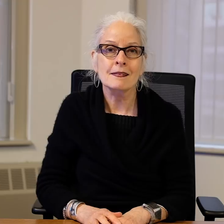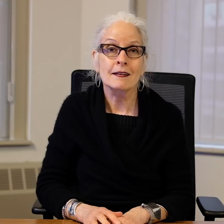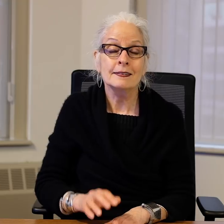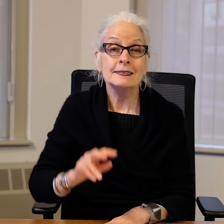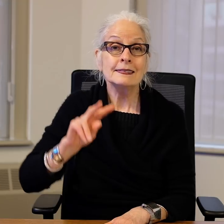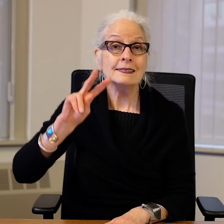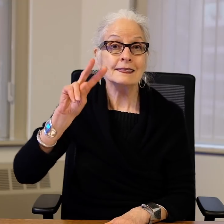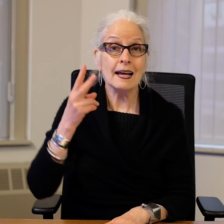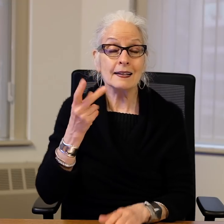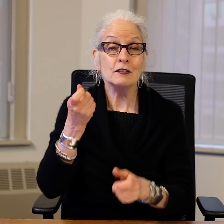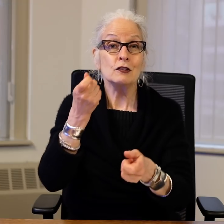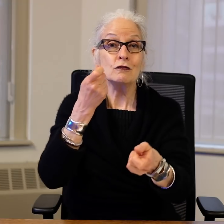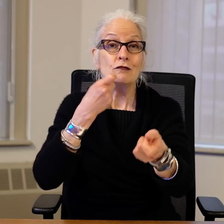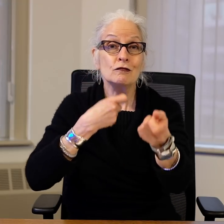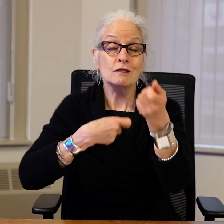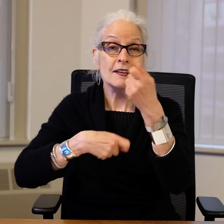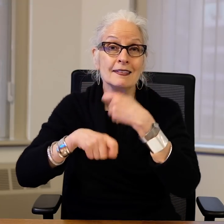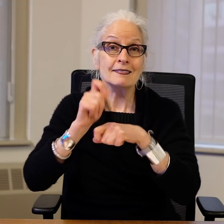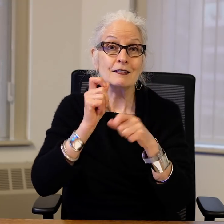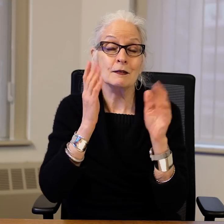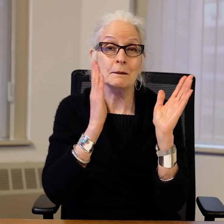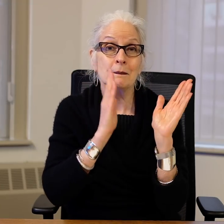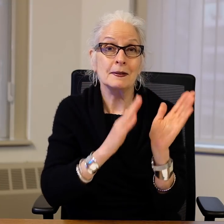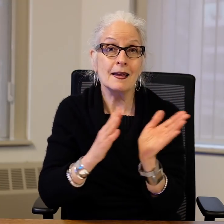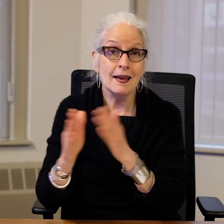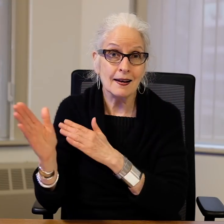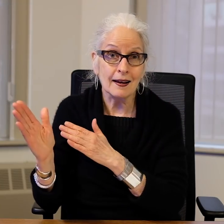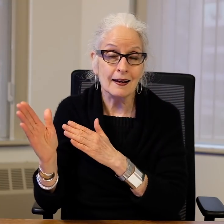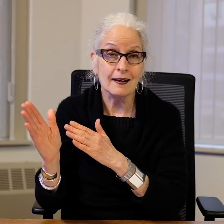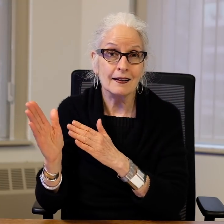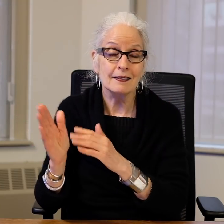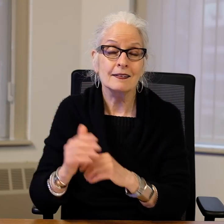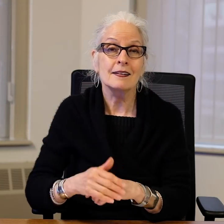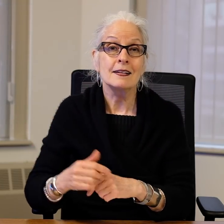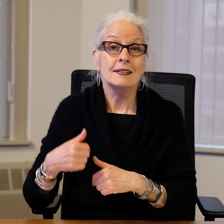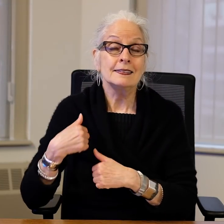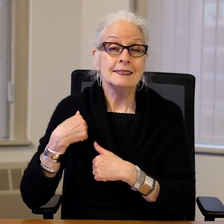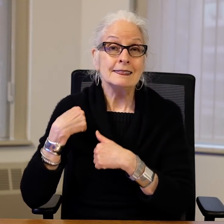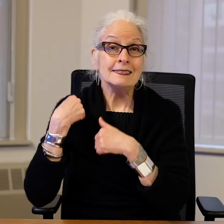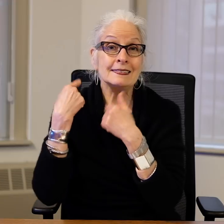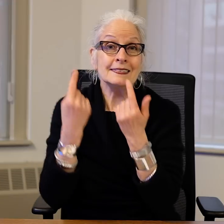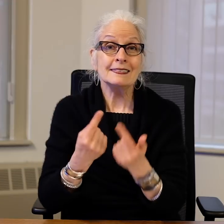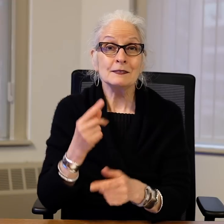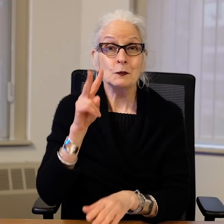budget process this year. Second is our transition plan.